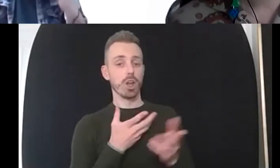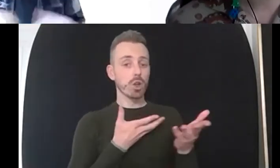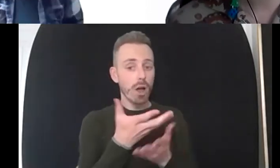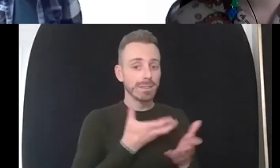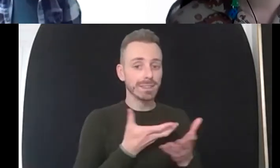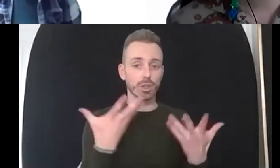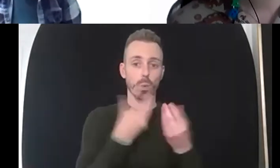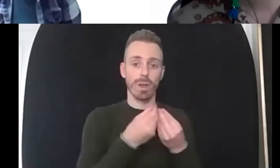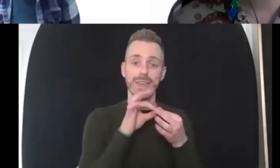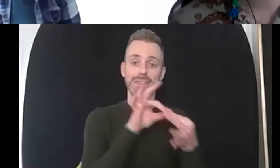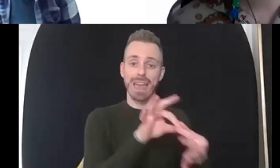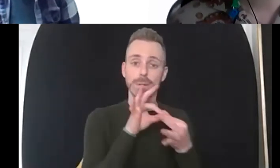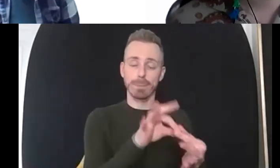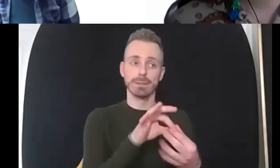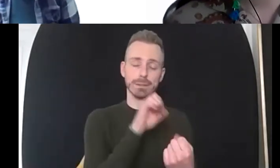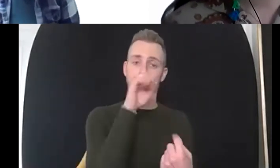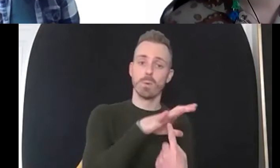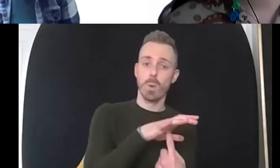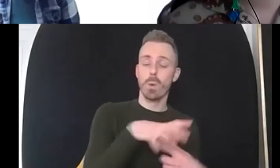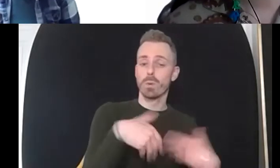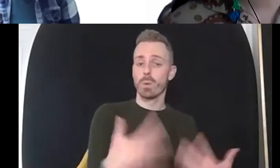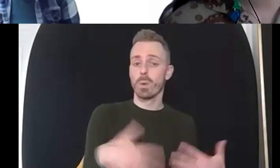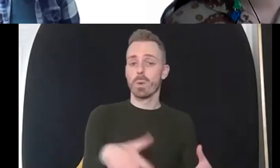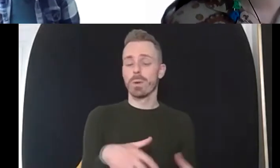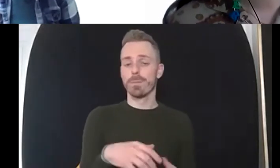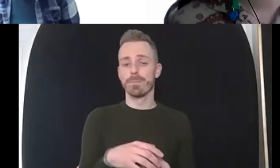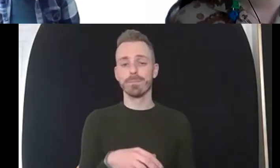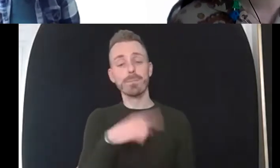know sat here today and wondering that that could be an internal conversation to be had